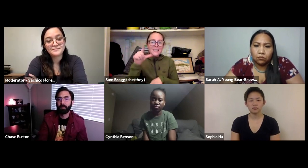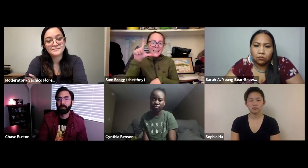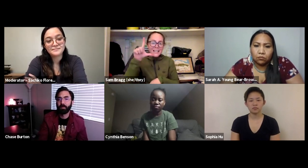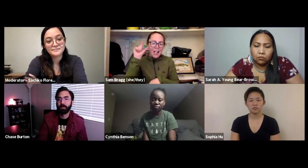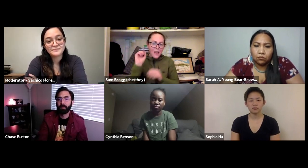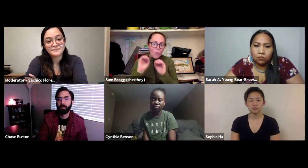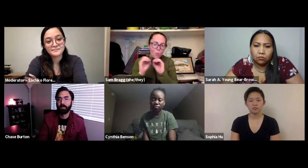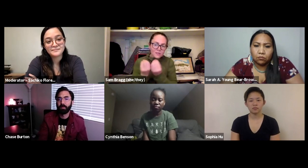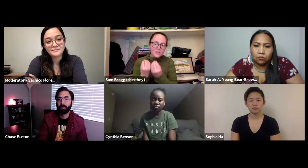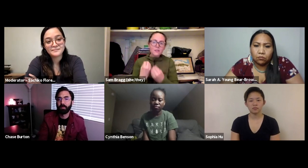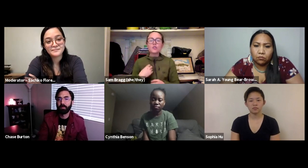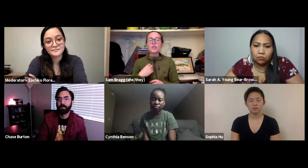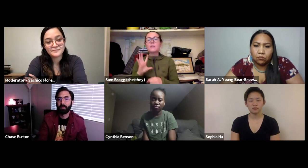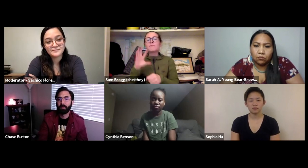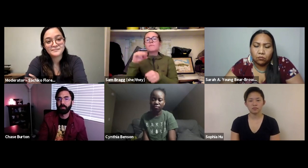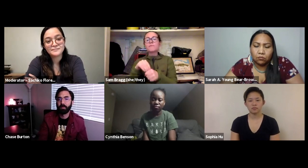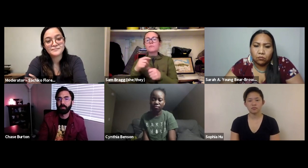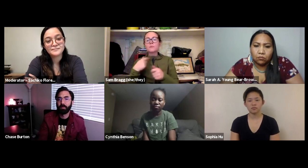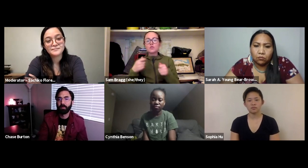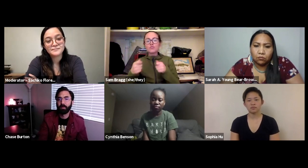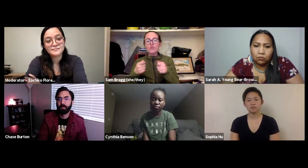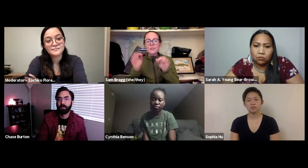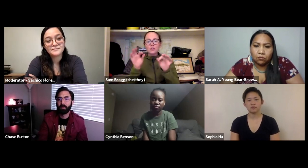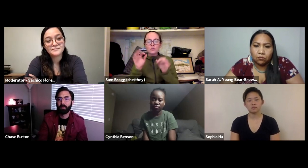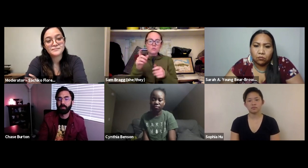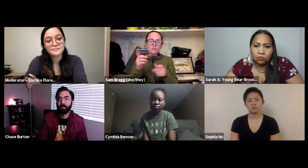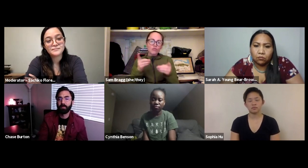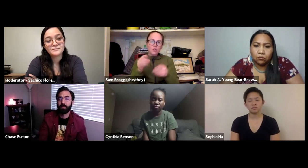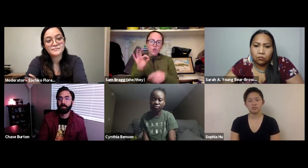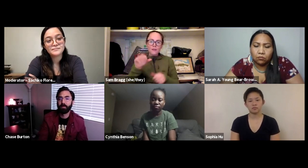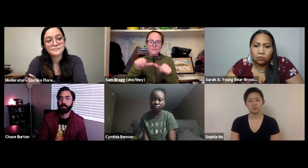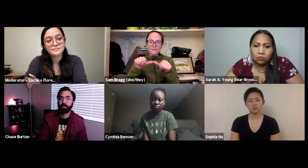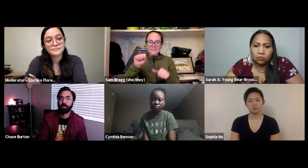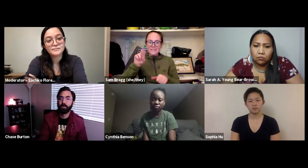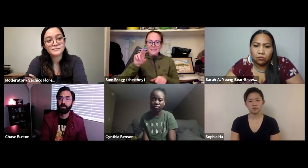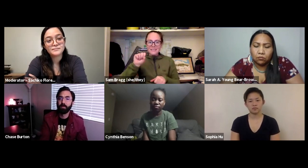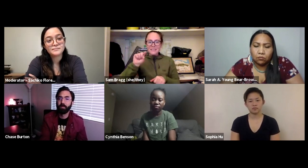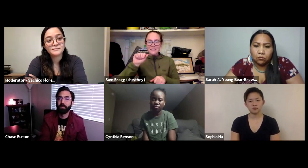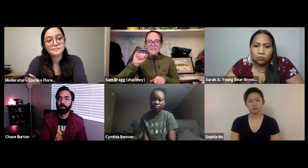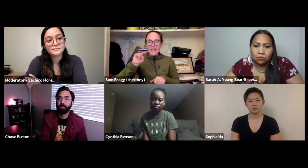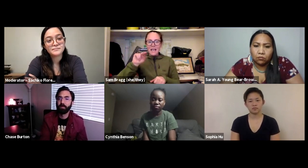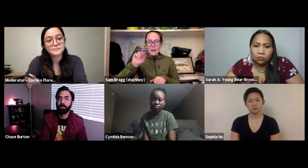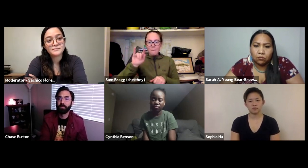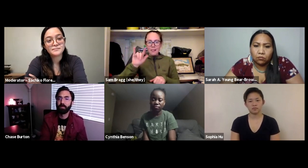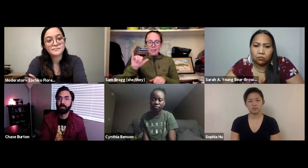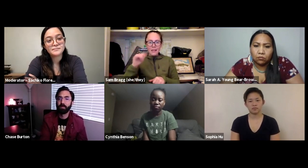involved with the environment, and also there was a club called Green Gallaudet,